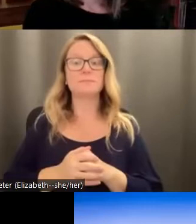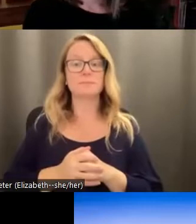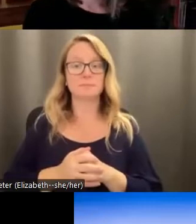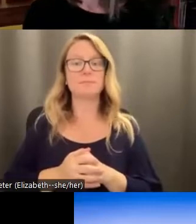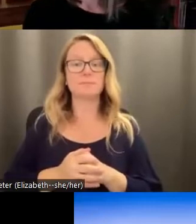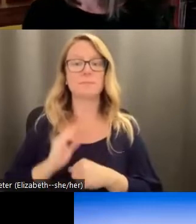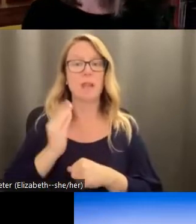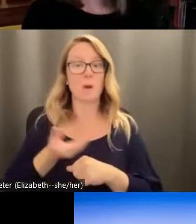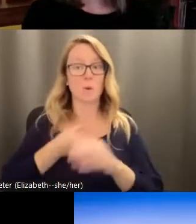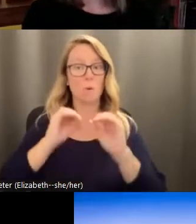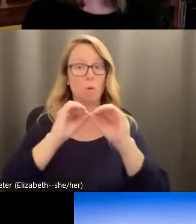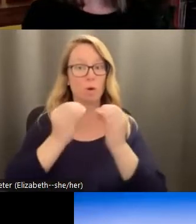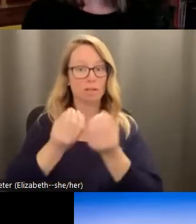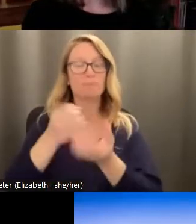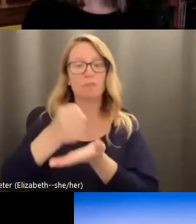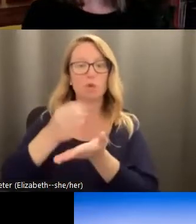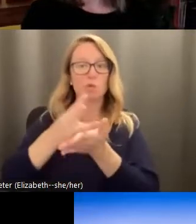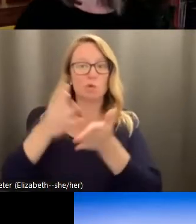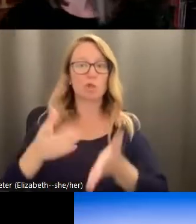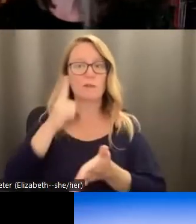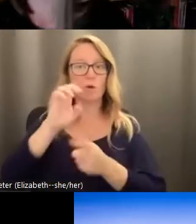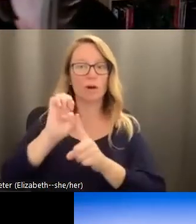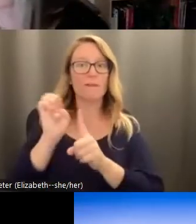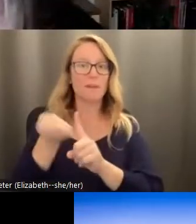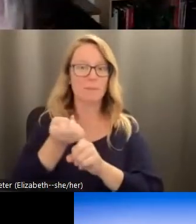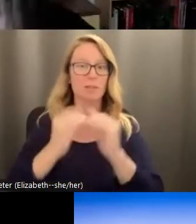organization, social workers for environmental justice. We'll